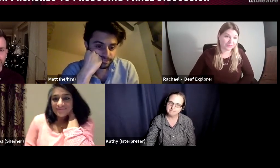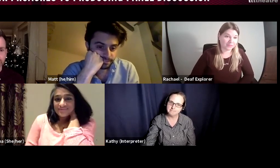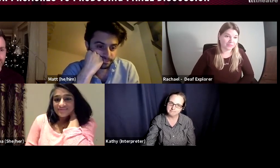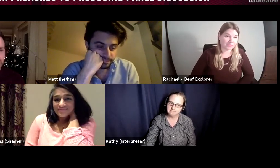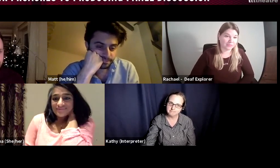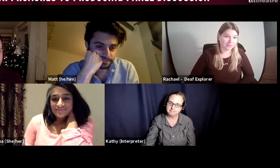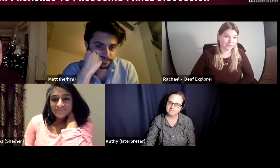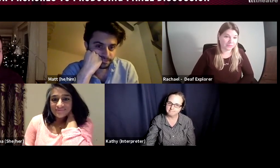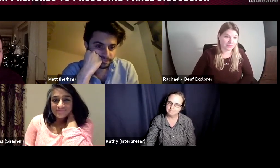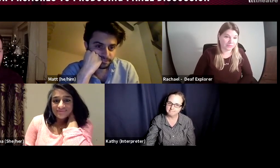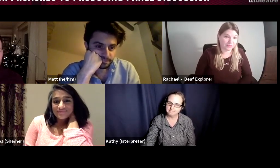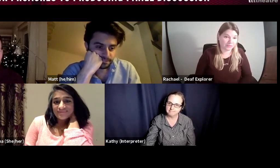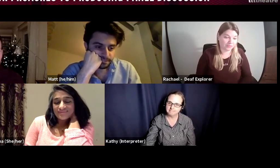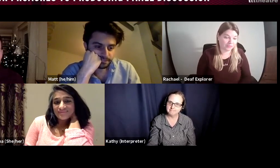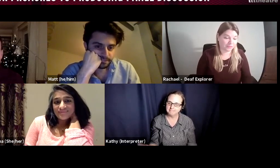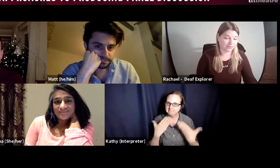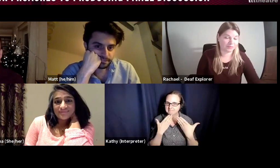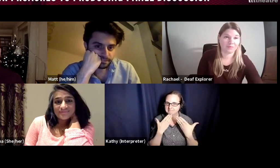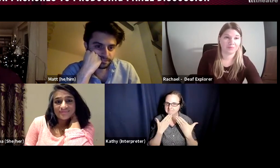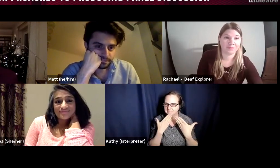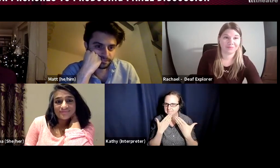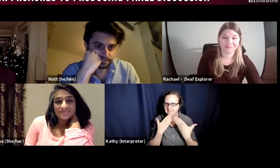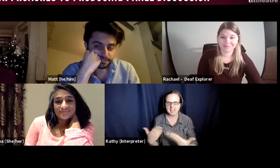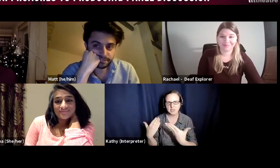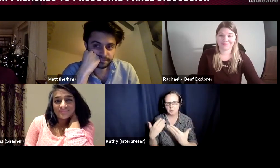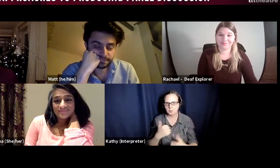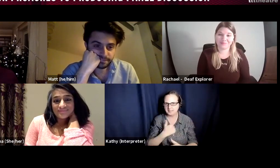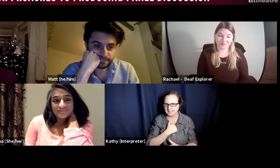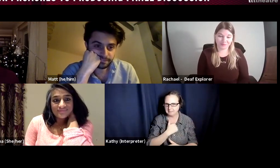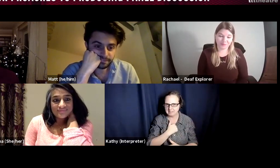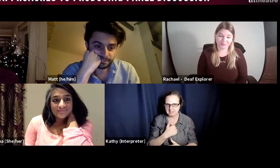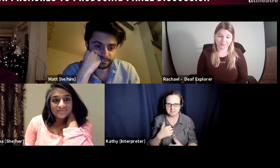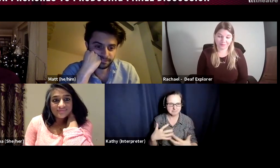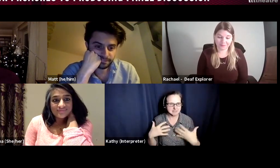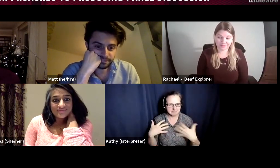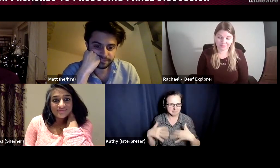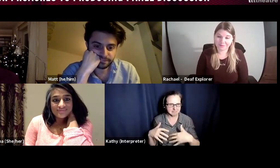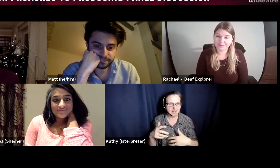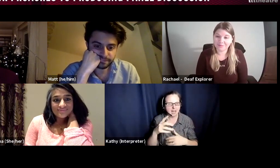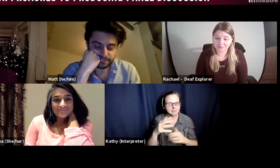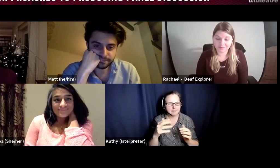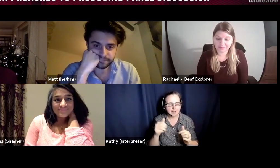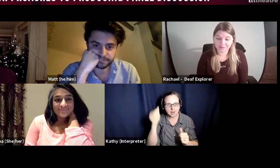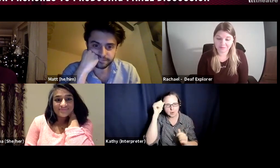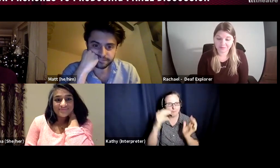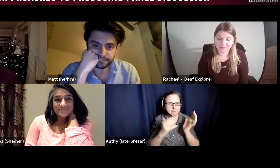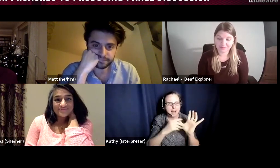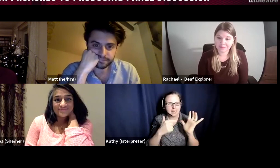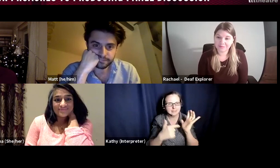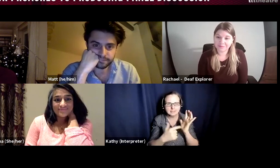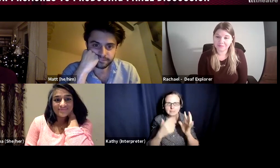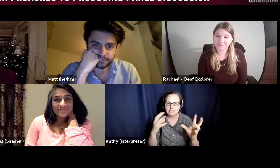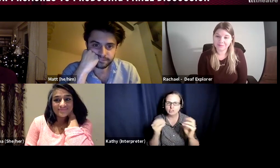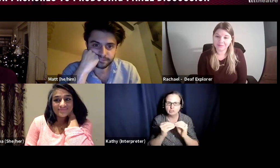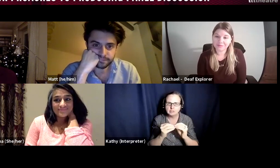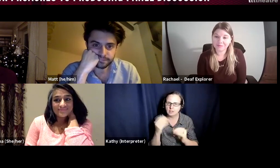Amazing. Well, on that note, and Matt, touch upon this earlier, it is a really good time to